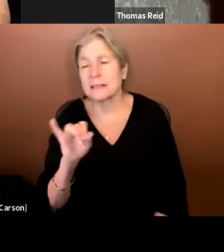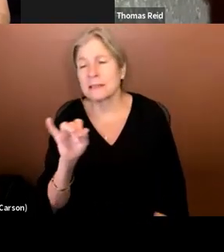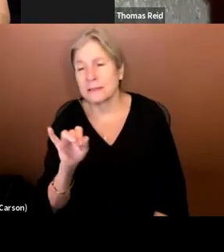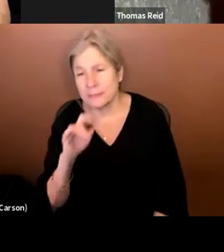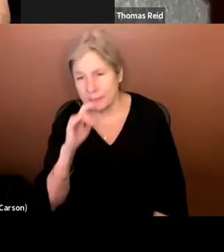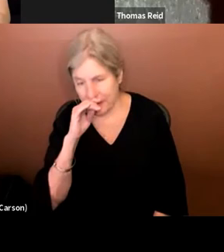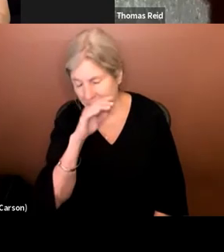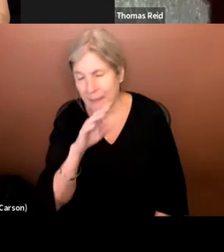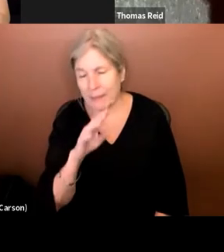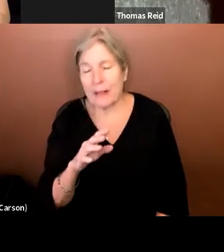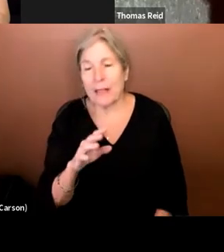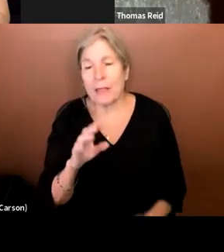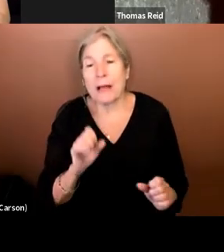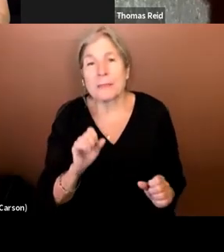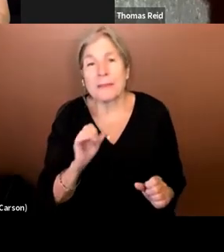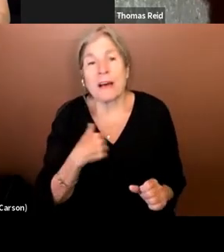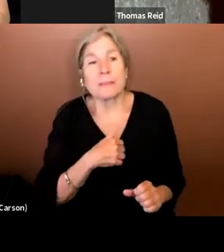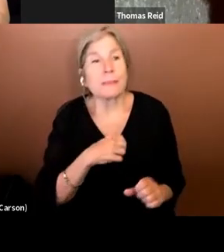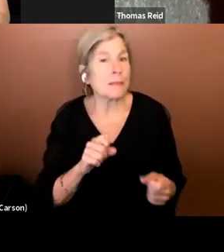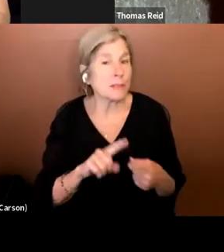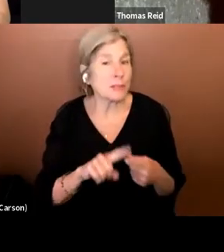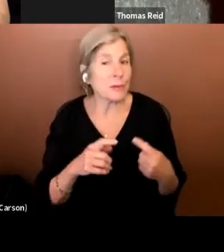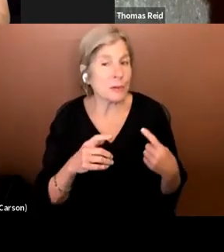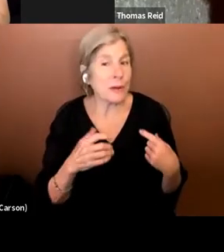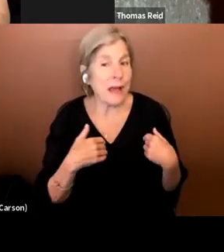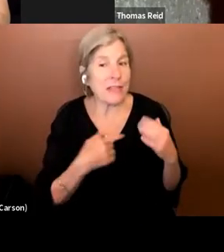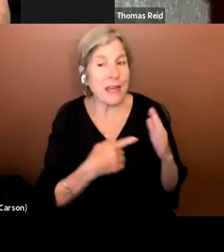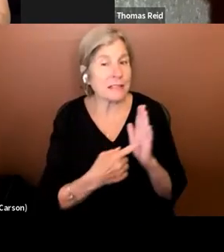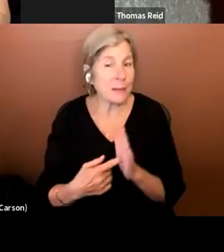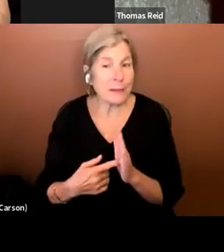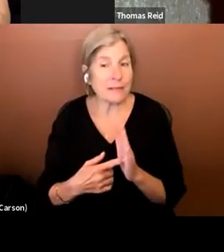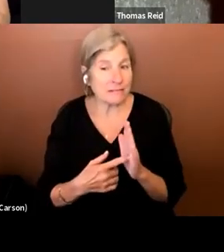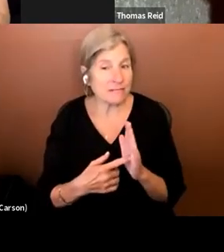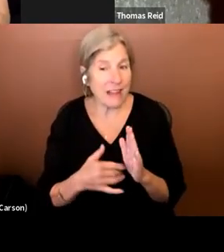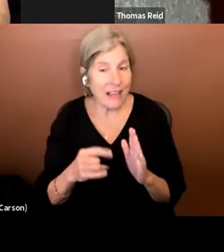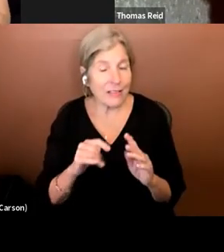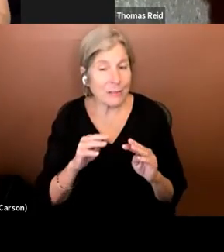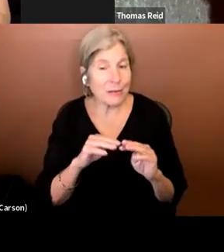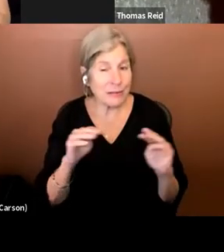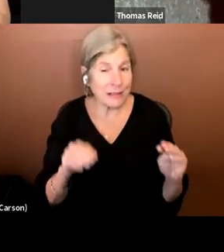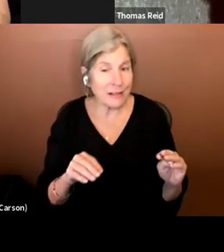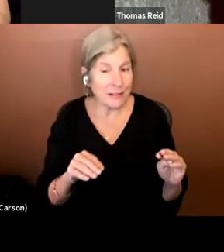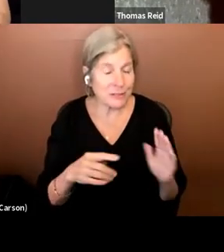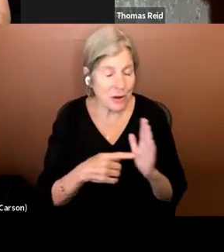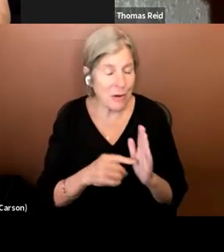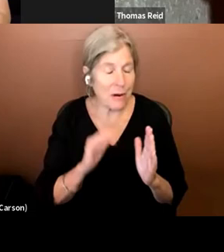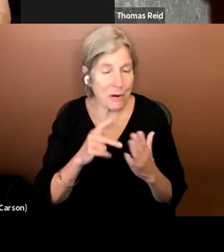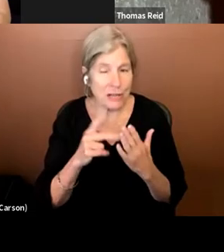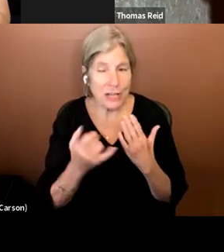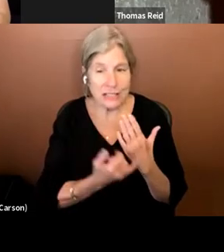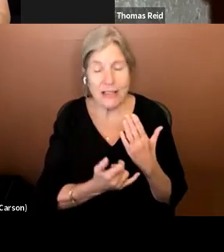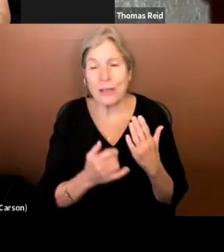prospect of us being able to have that on exhibit with the museum . But I think the most